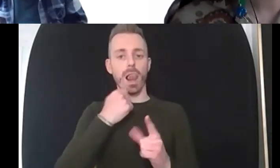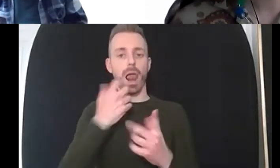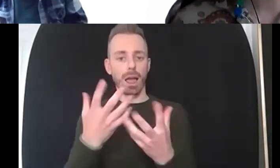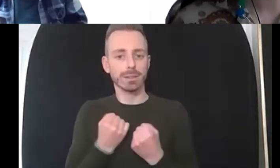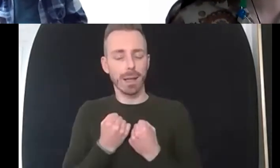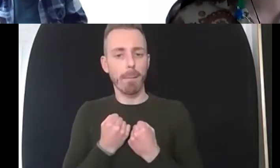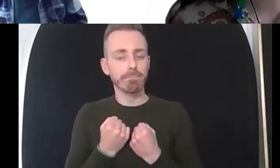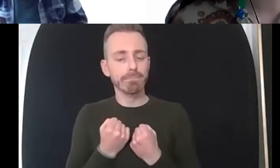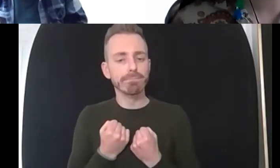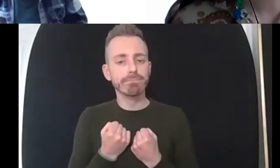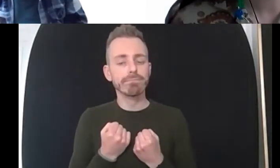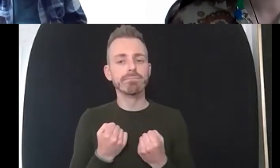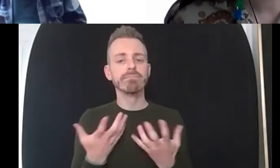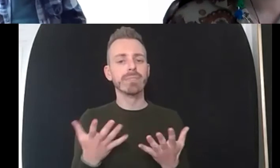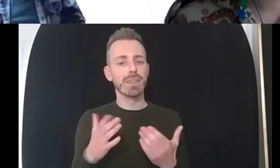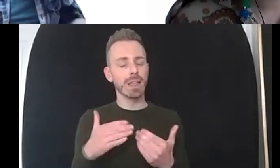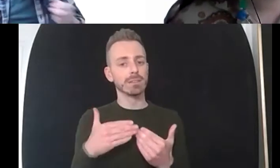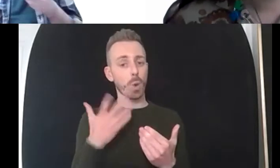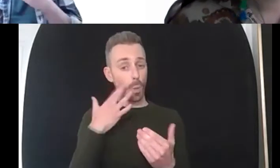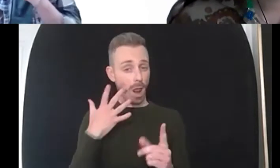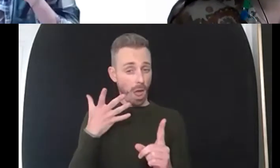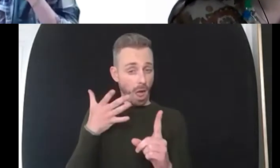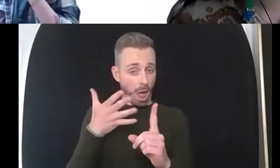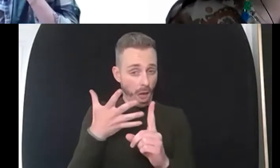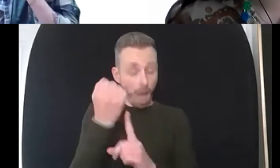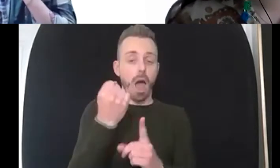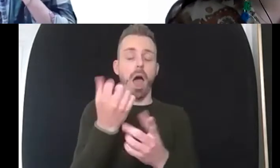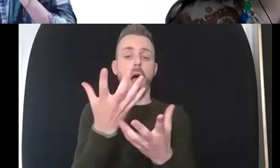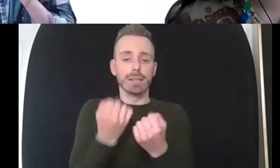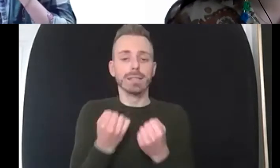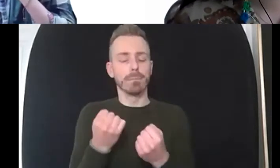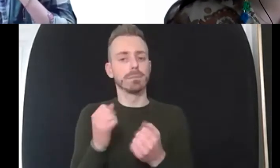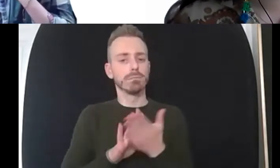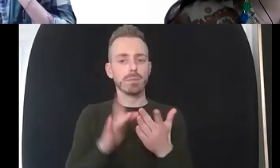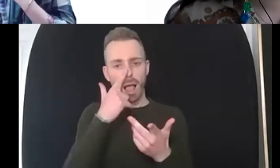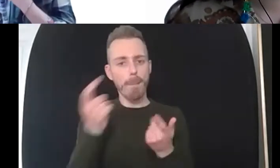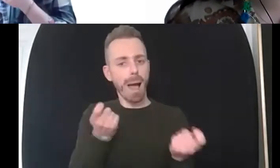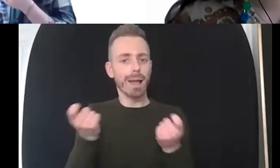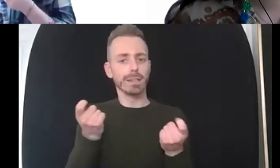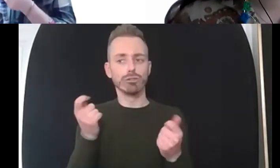more manageable and better so i think yeah but i think kind of to add into that i um i think shame